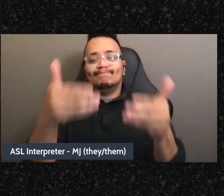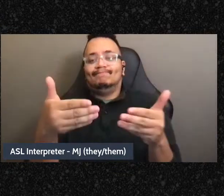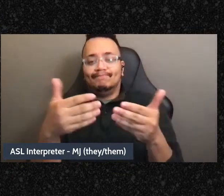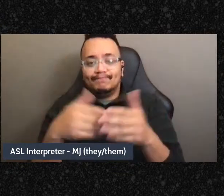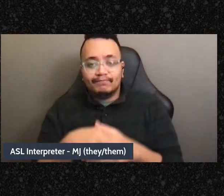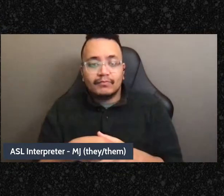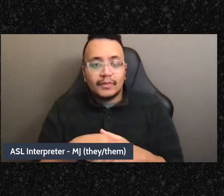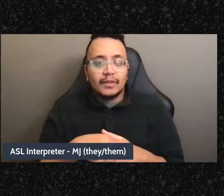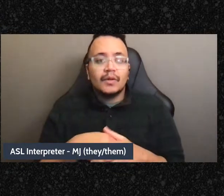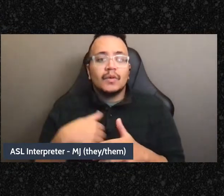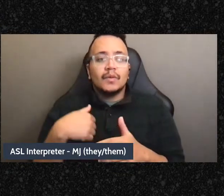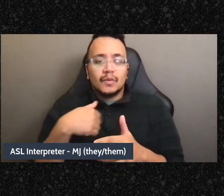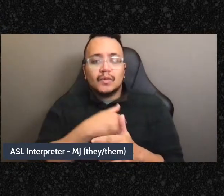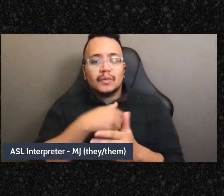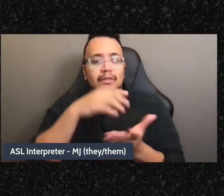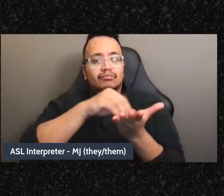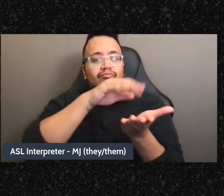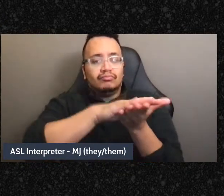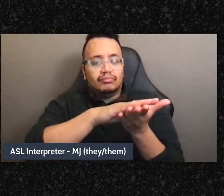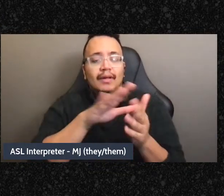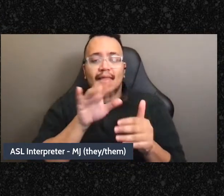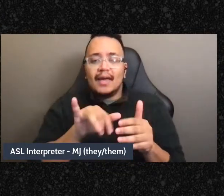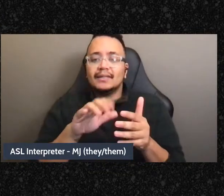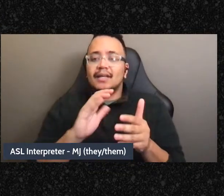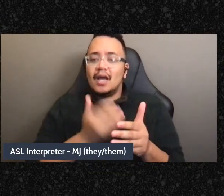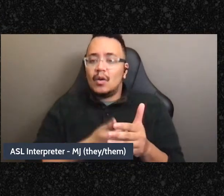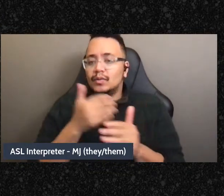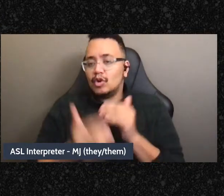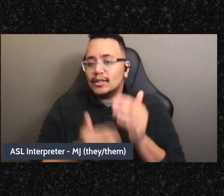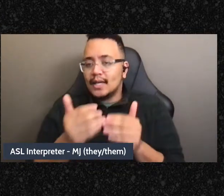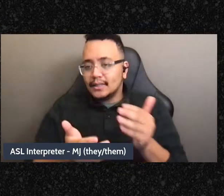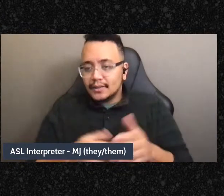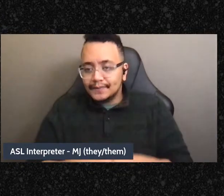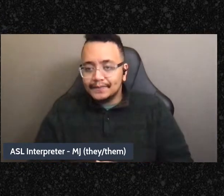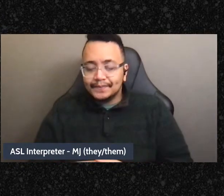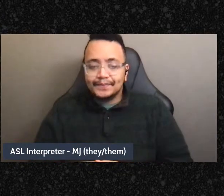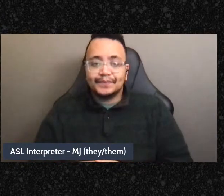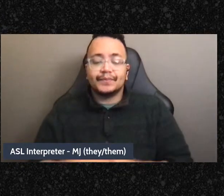acknowledged that that was how we were naturally making decisions, we acknowledge that we want to